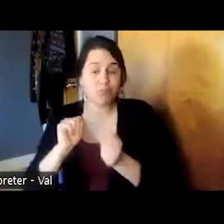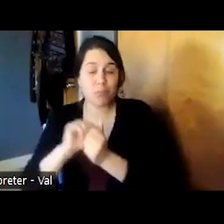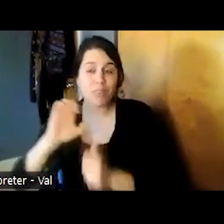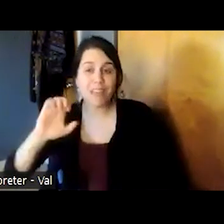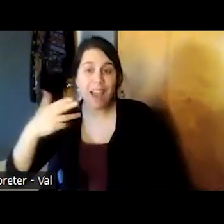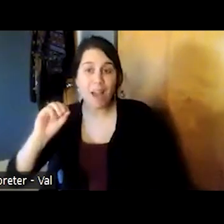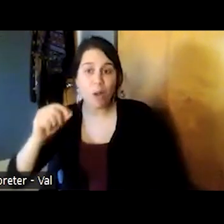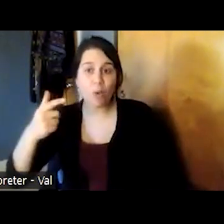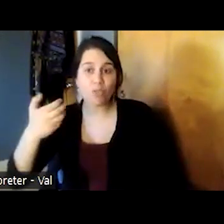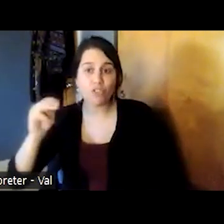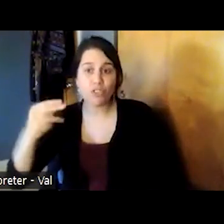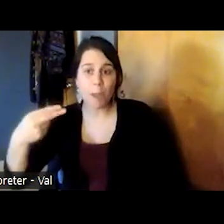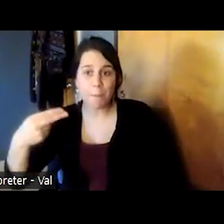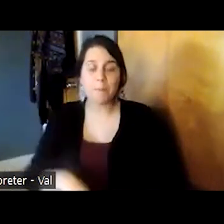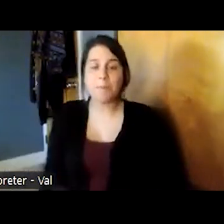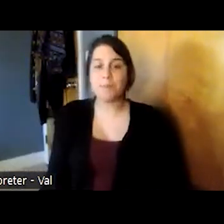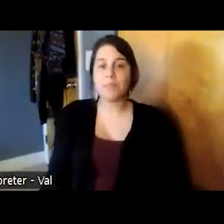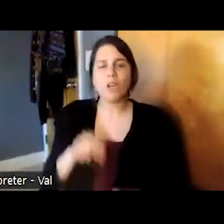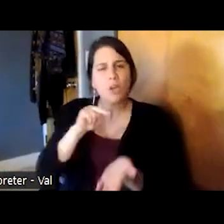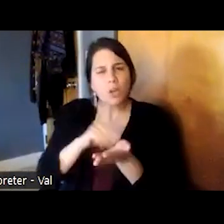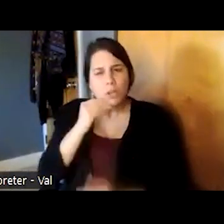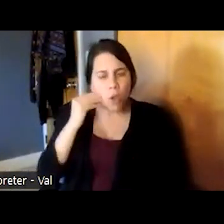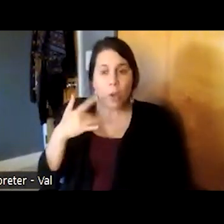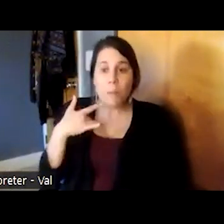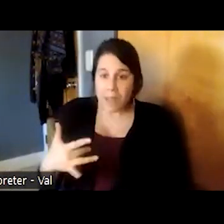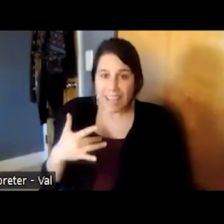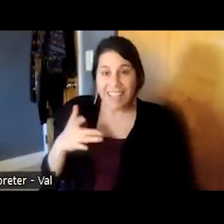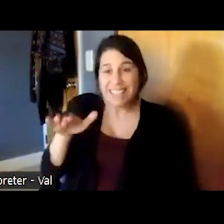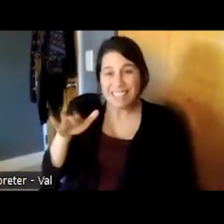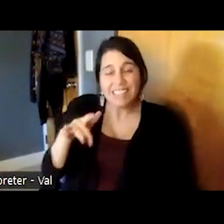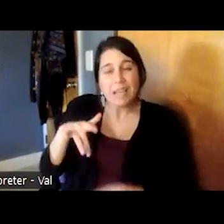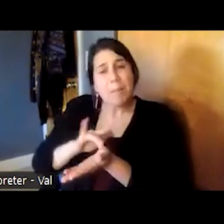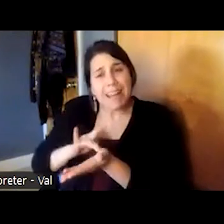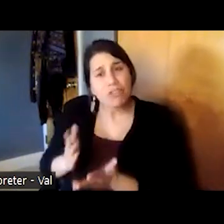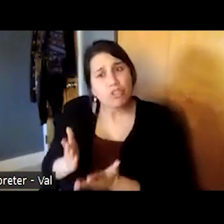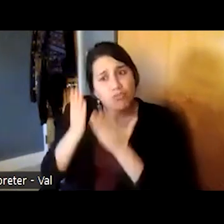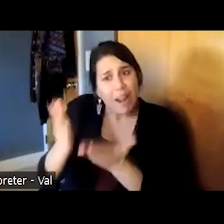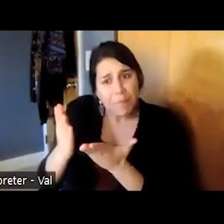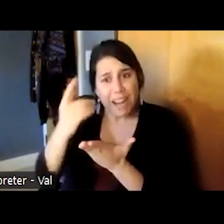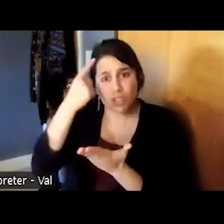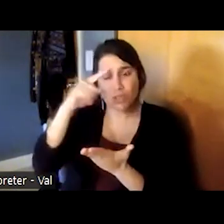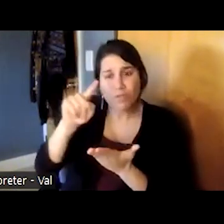the nursing home is often asking us to make medication recommendations for agitative or